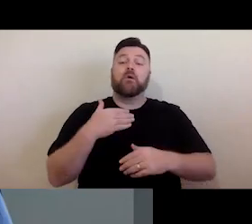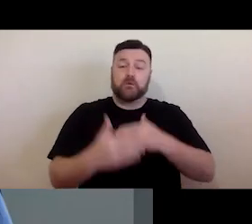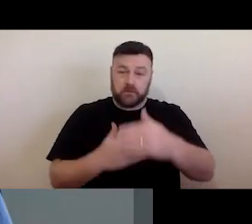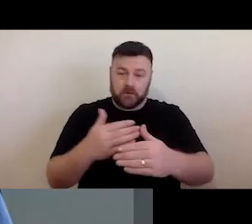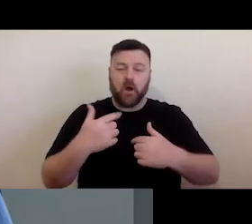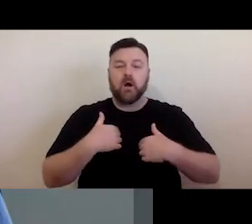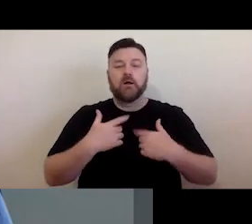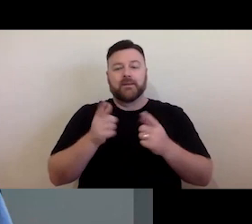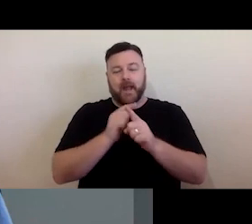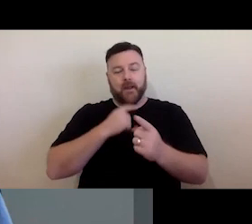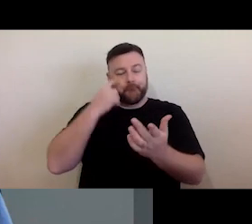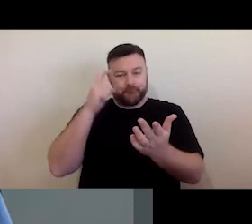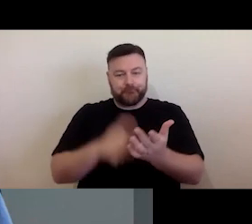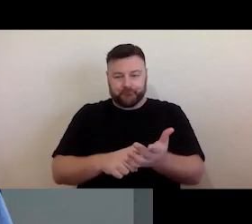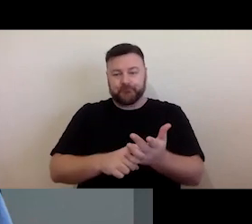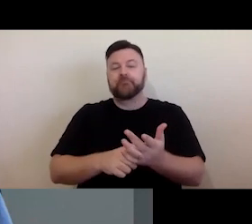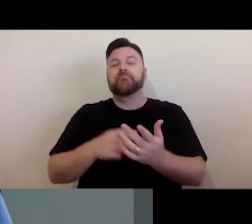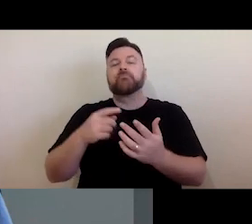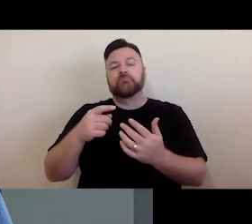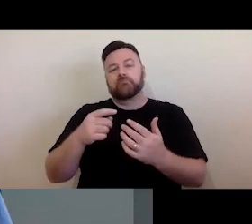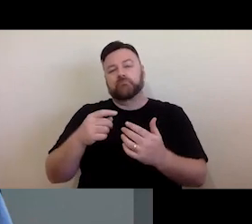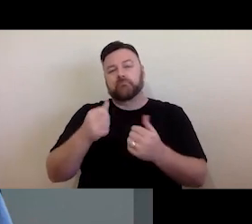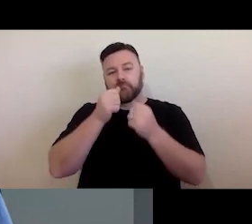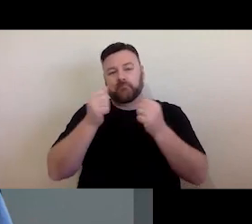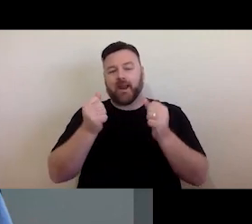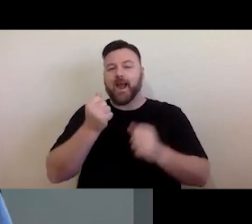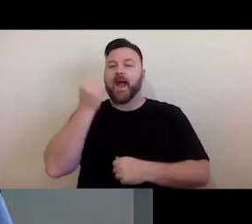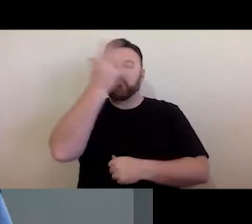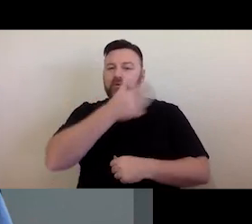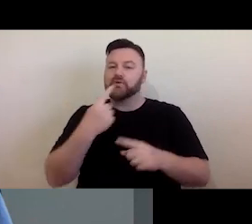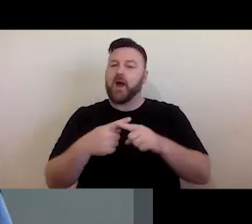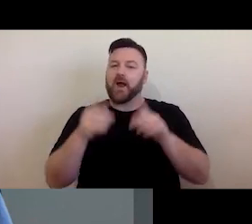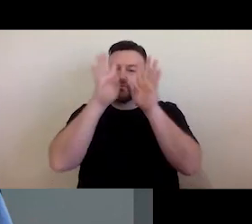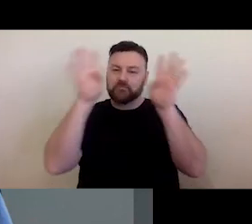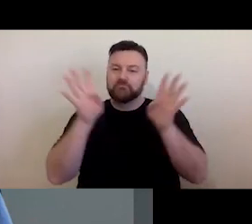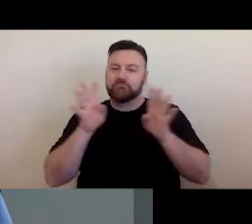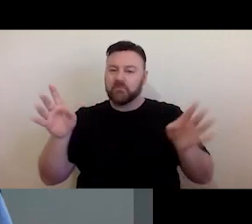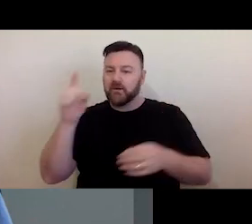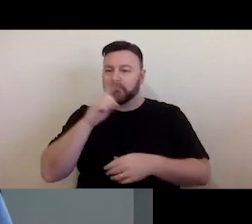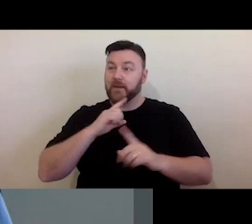acknowledge the Aboriginal and Torres Strait Islander people as Australia's first peoples and traditional custodians of the land.